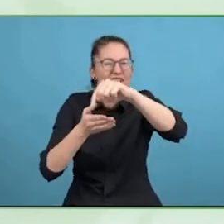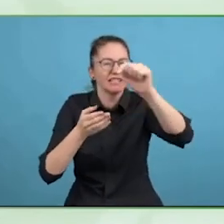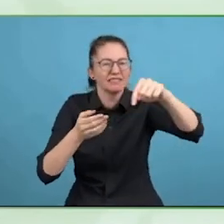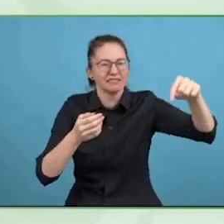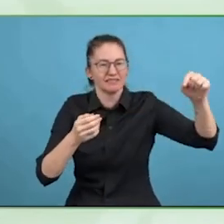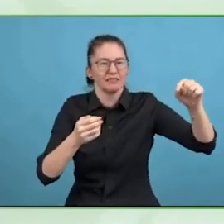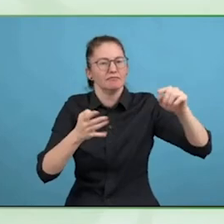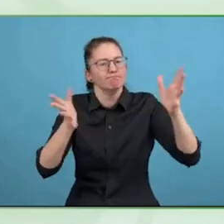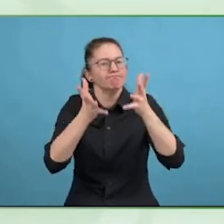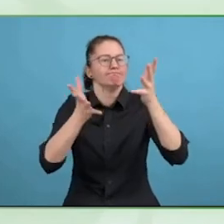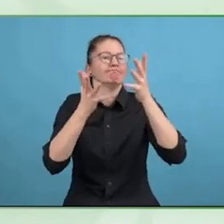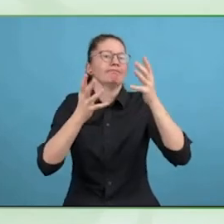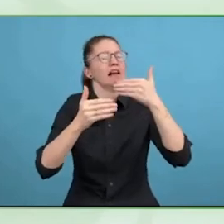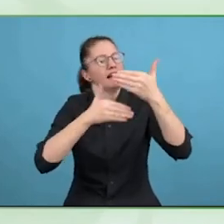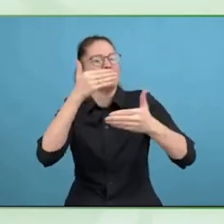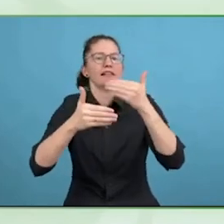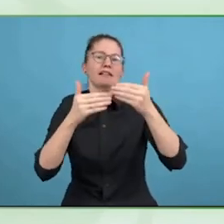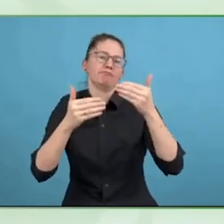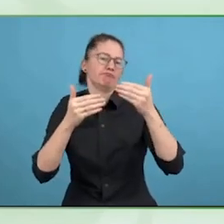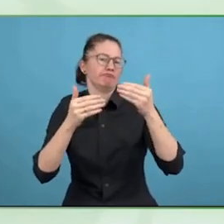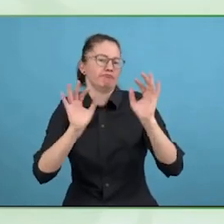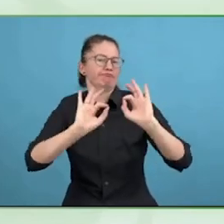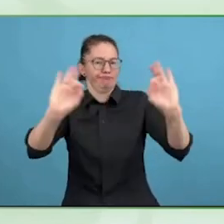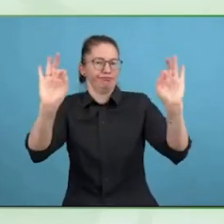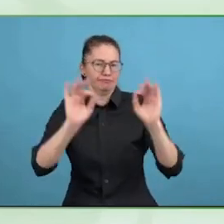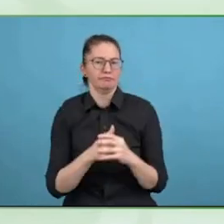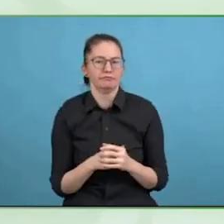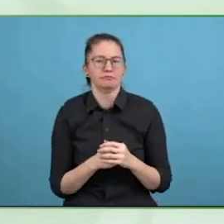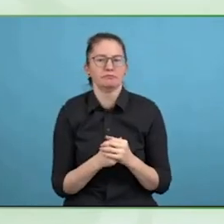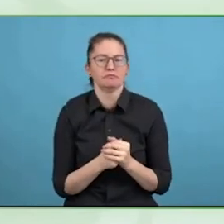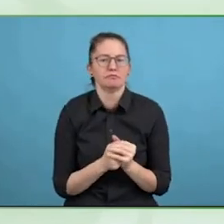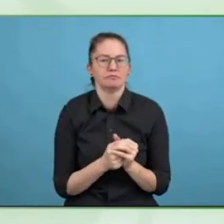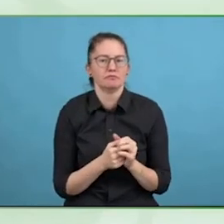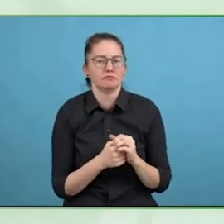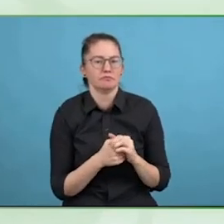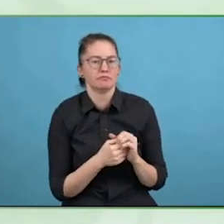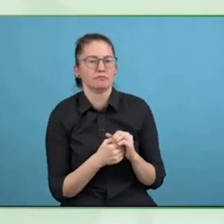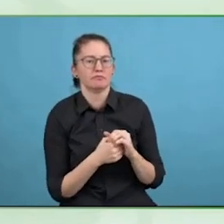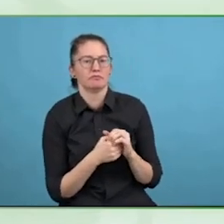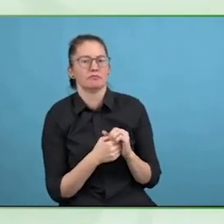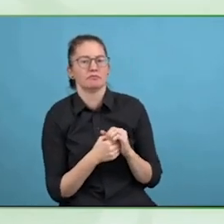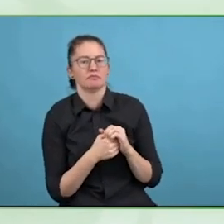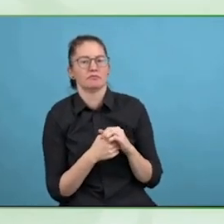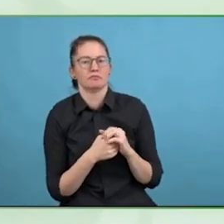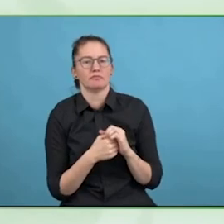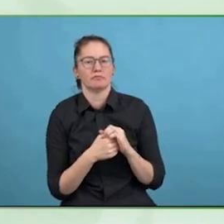platform also with collaboration of the UN which has some 70,000